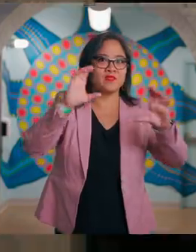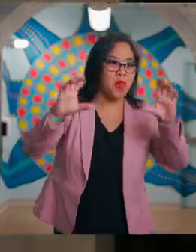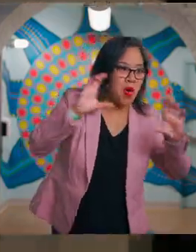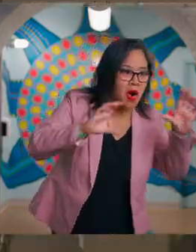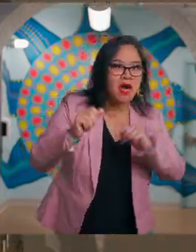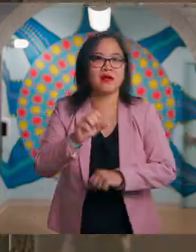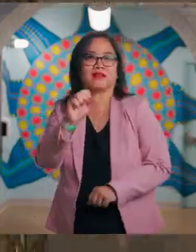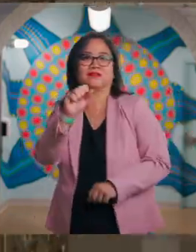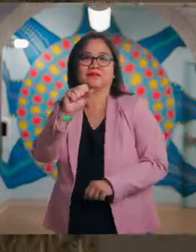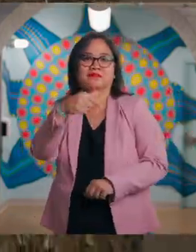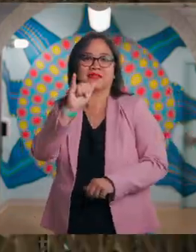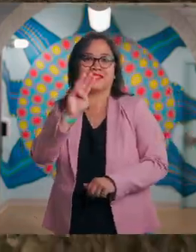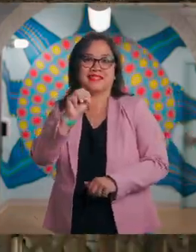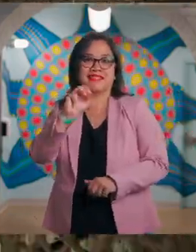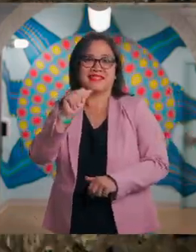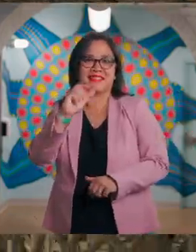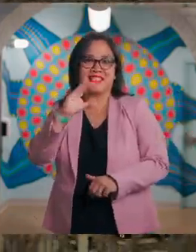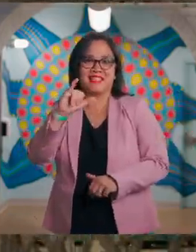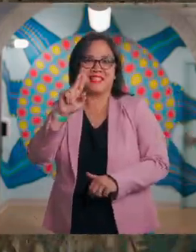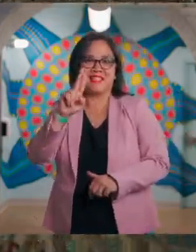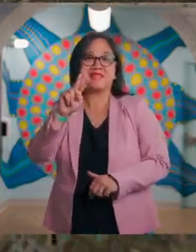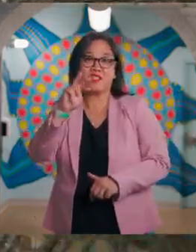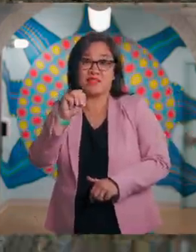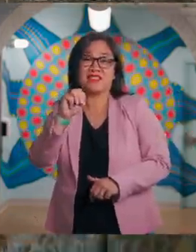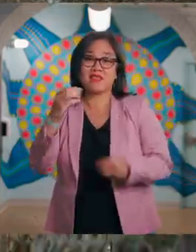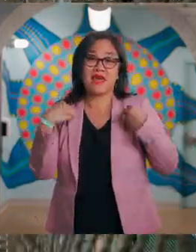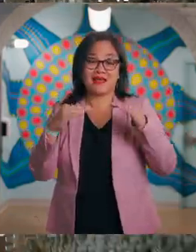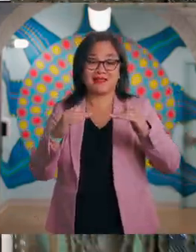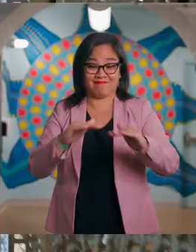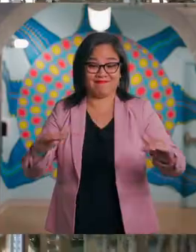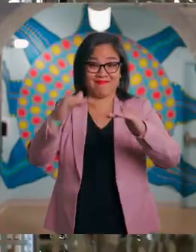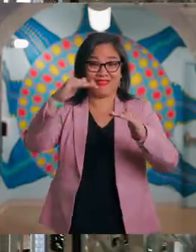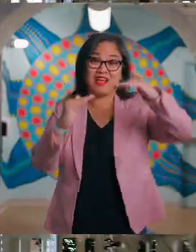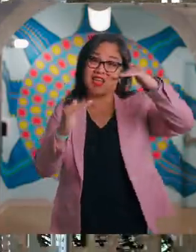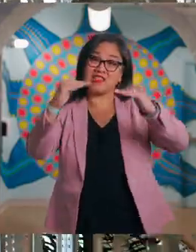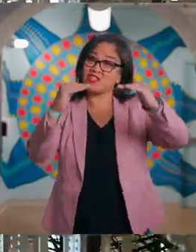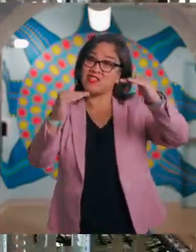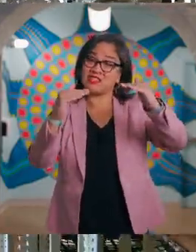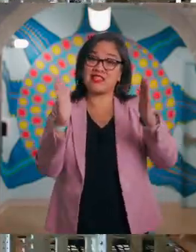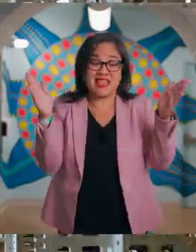Gymlacium has uneven surfaces, narrow passages and spaces that you can only reach by crawling or climbing.